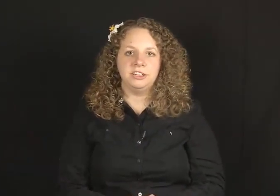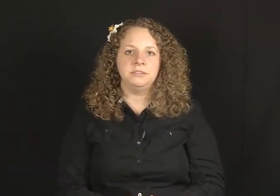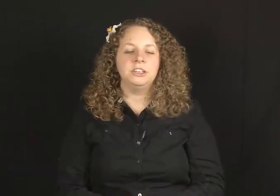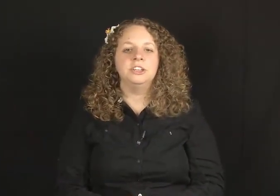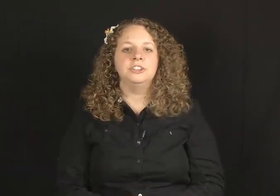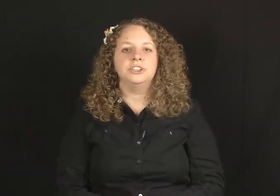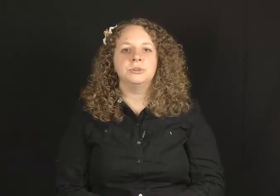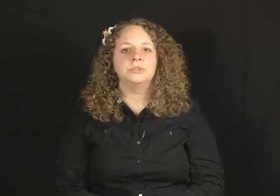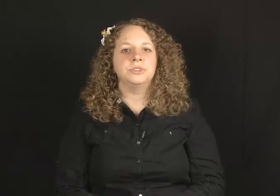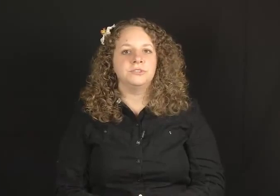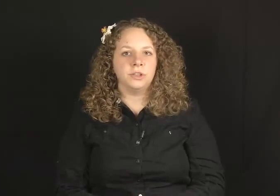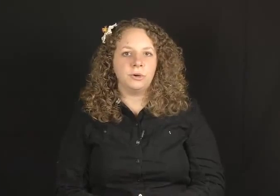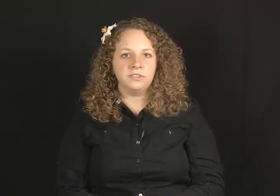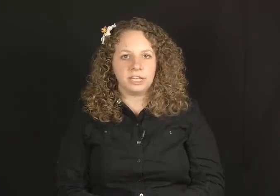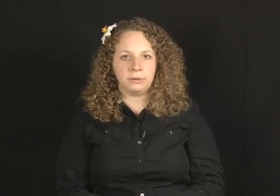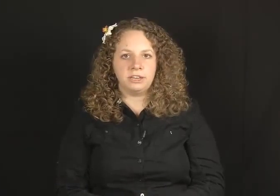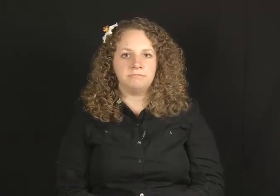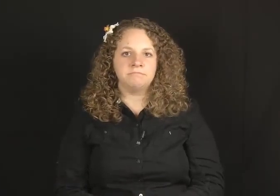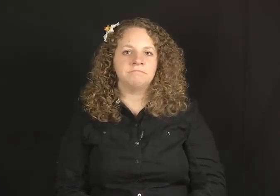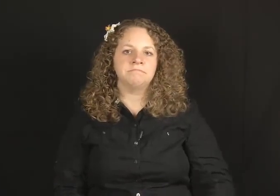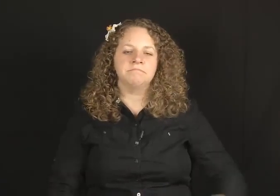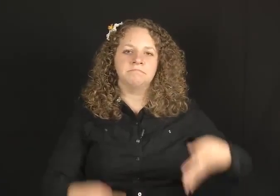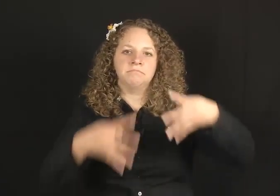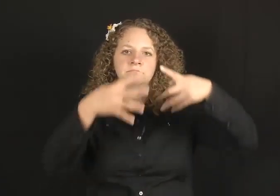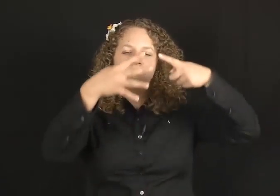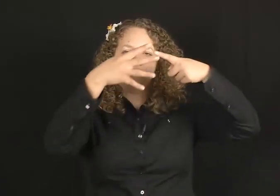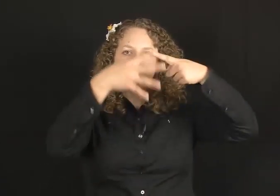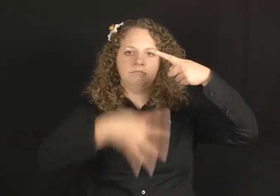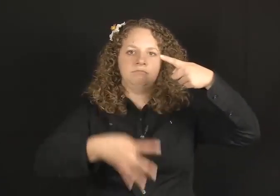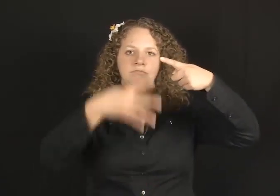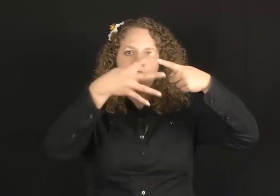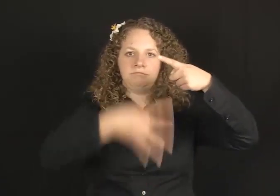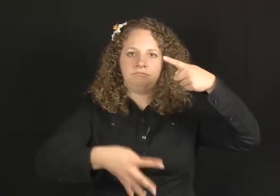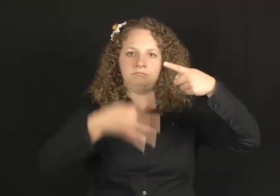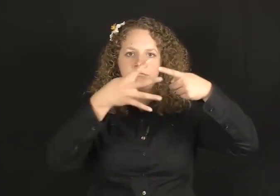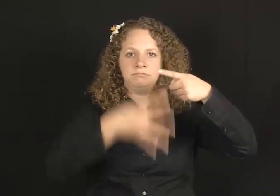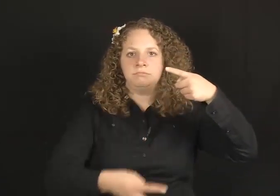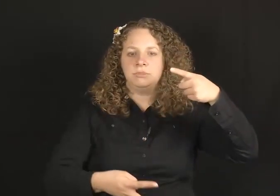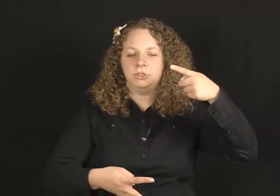CL-4>: shows the flow of liquid.